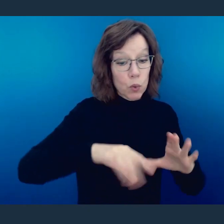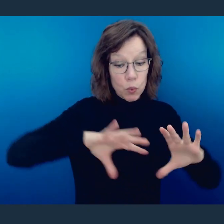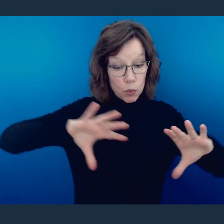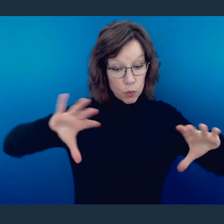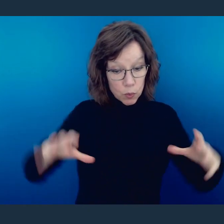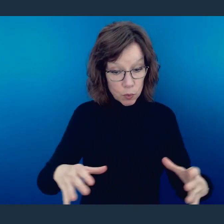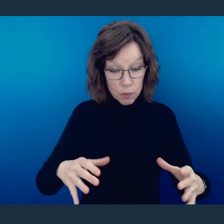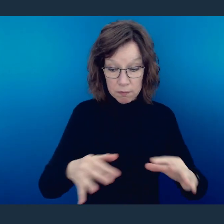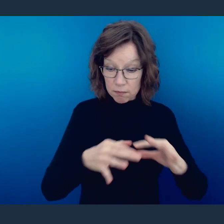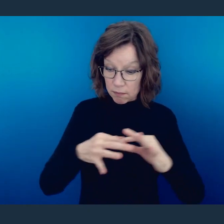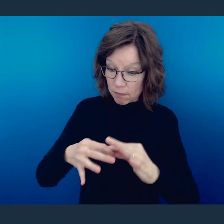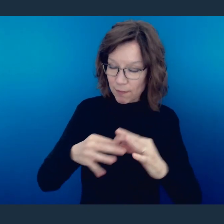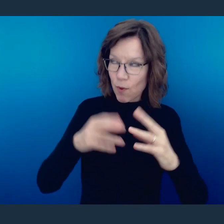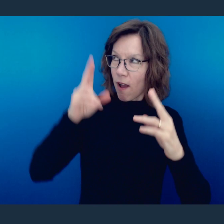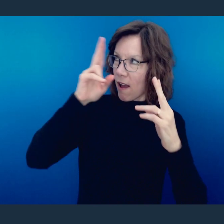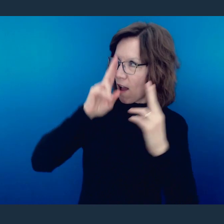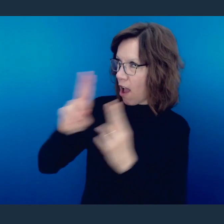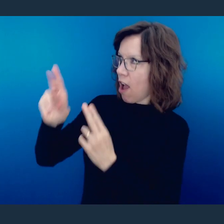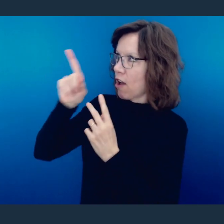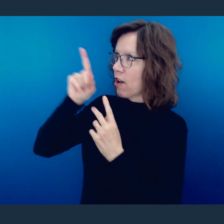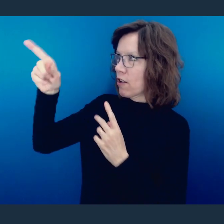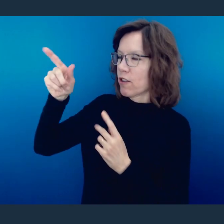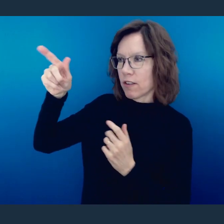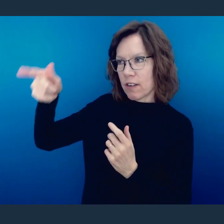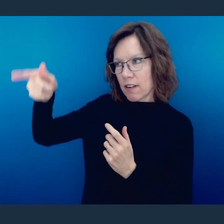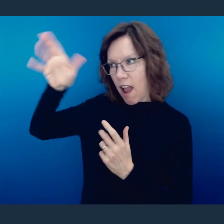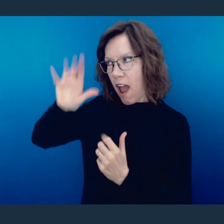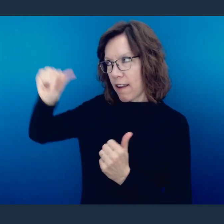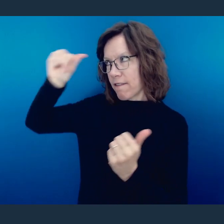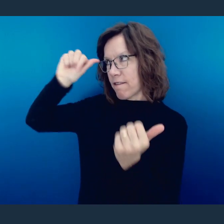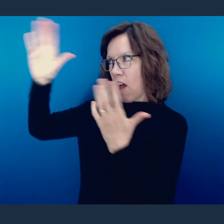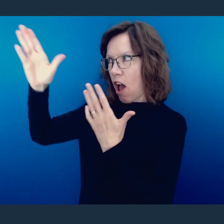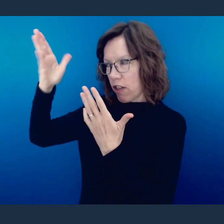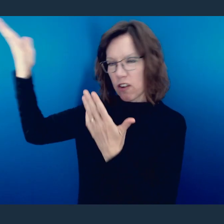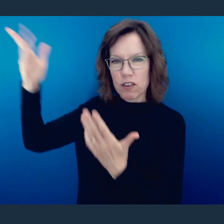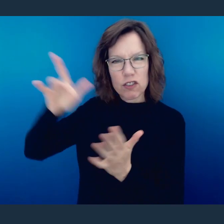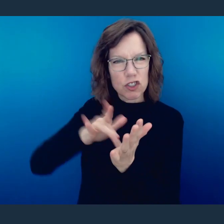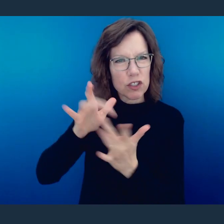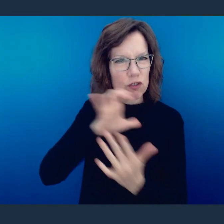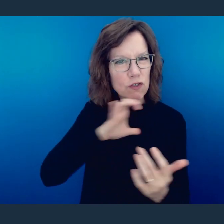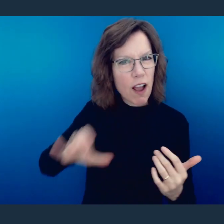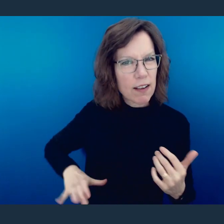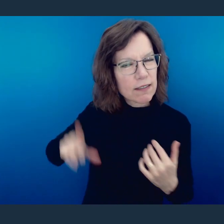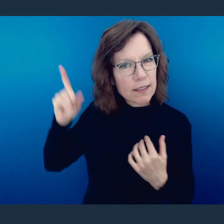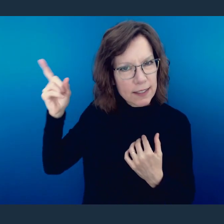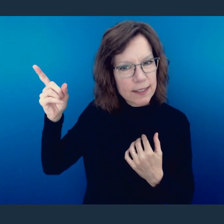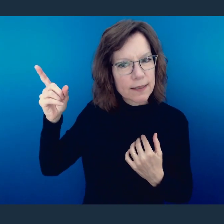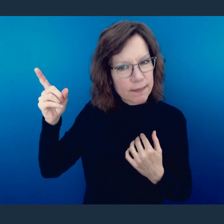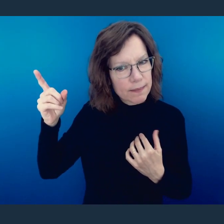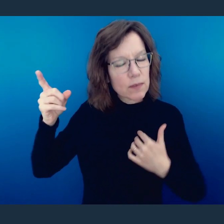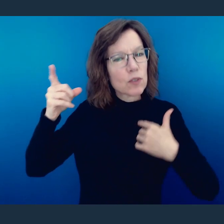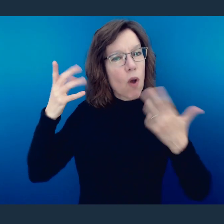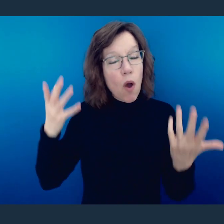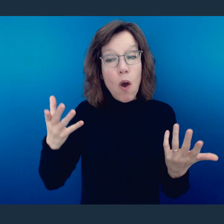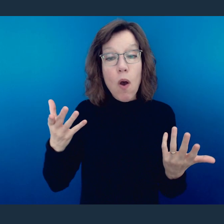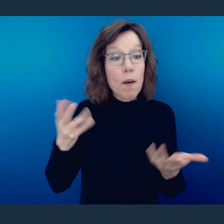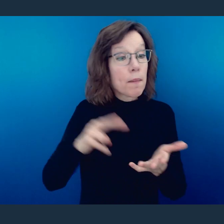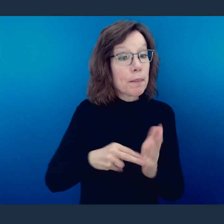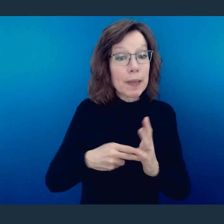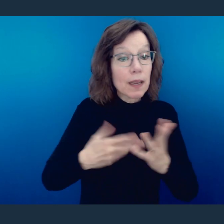together you may with one voice glorify the God and Father of our Lord Jesus Christ. Therefore